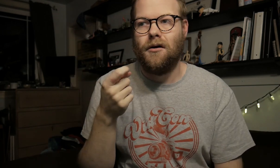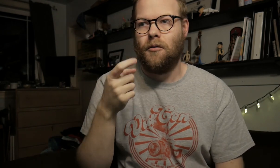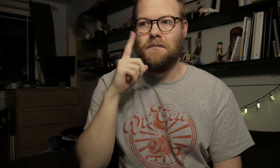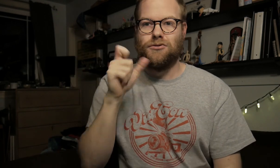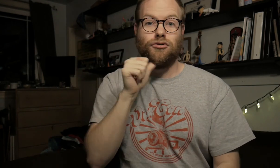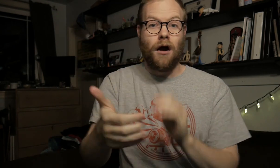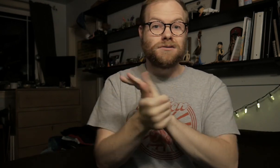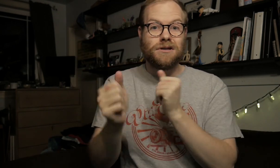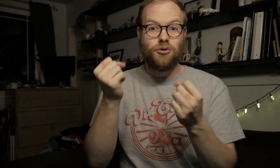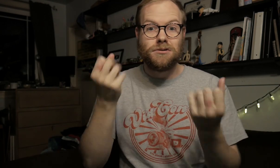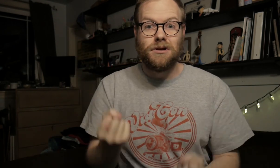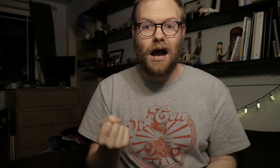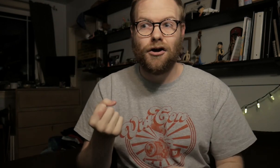because they're not skilled signers...